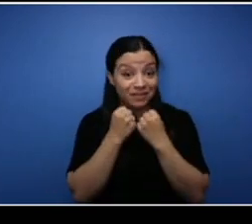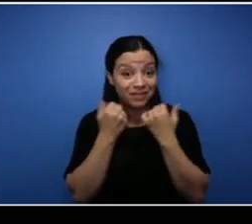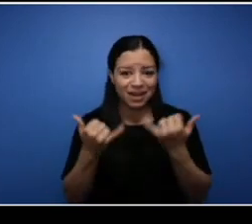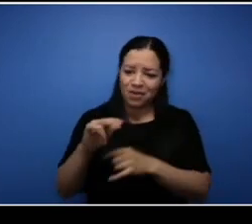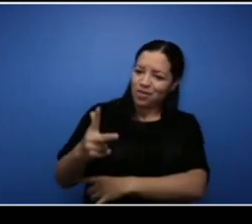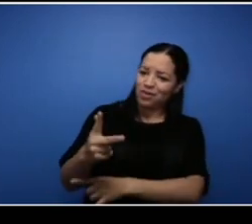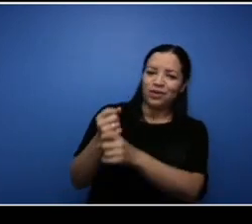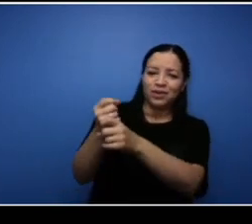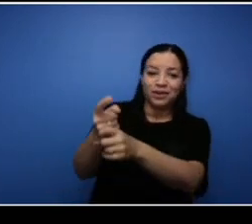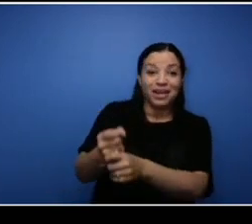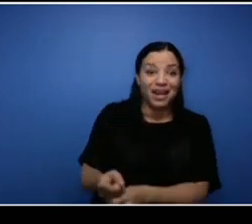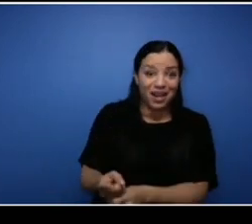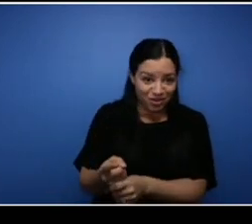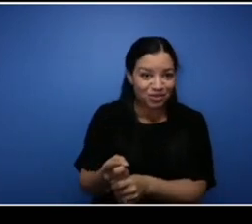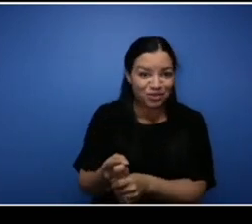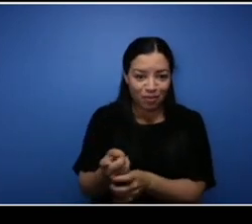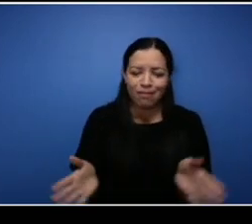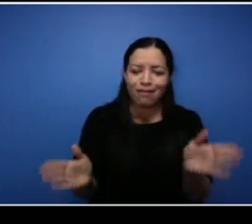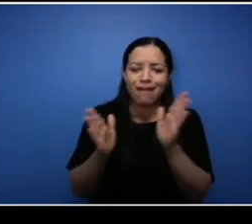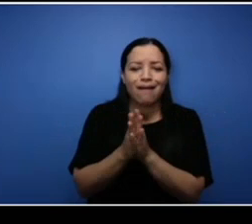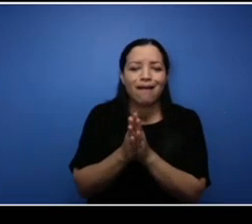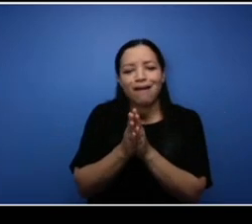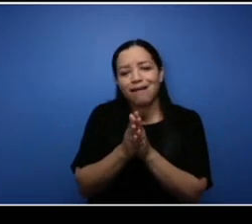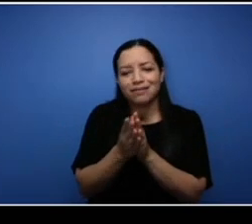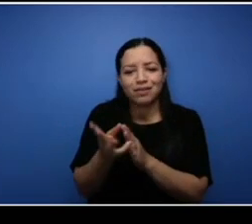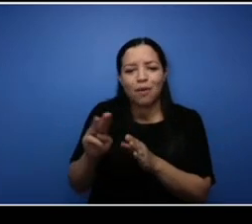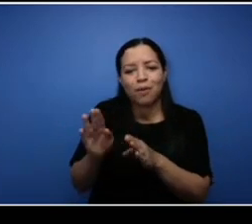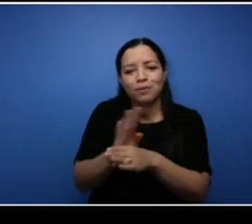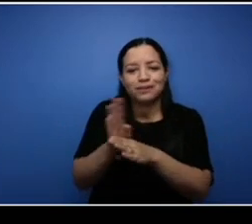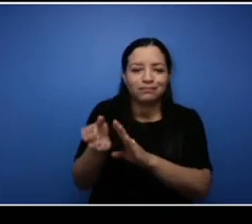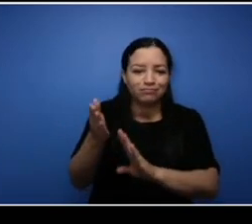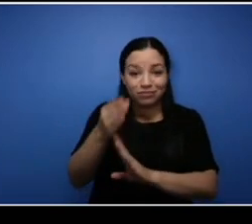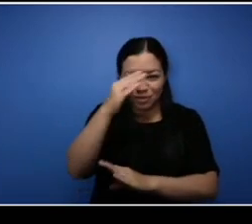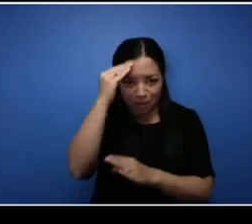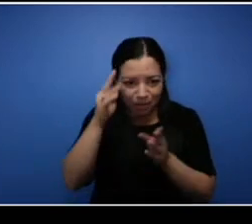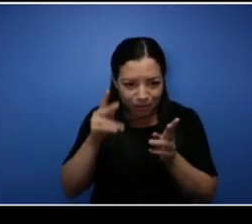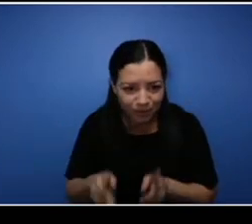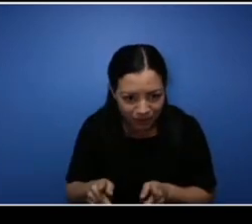a Black Entrepreneur series. We want to showcase some of our very own entrepreneurs in our